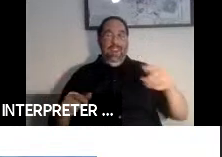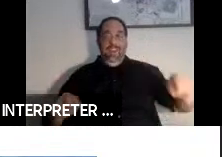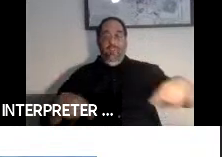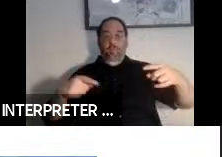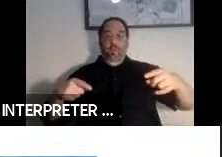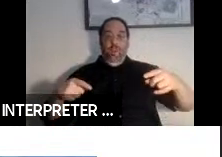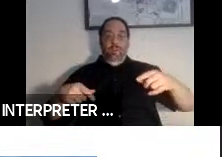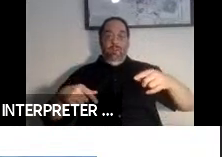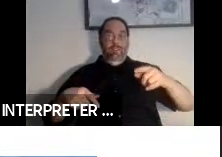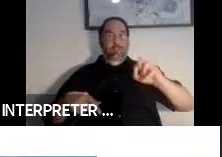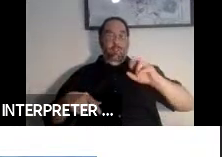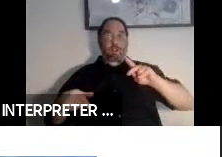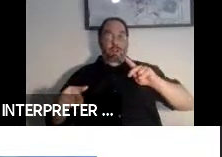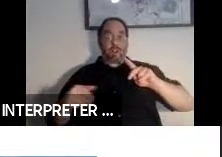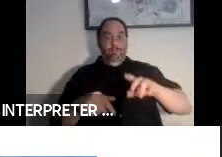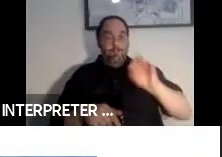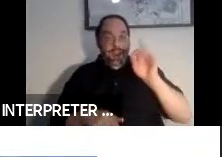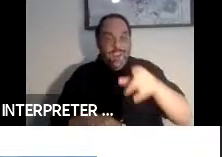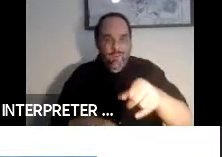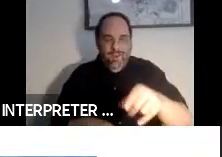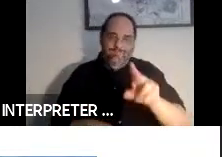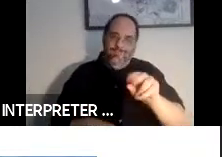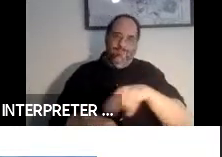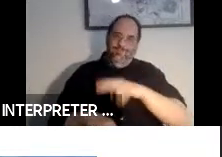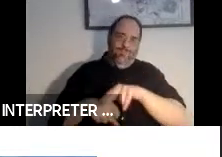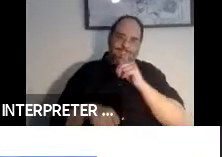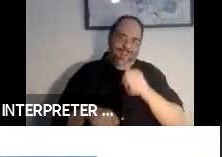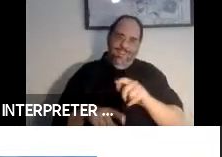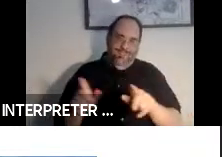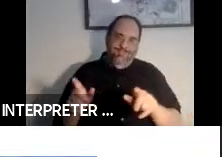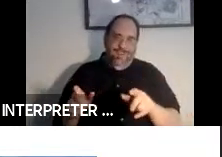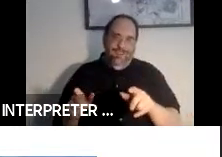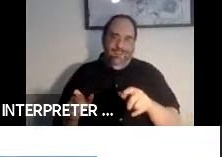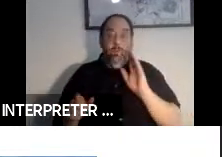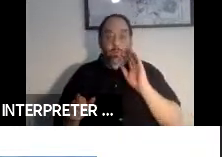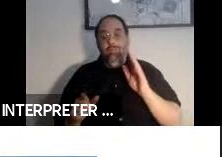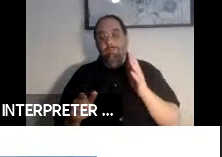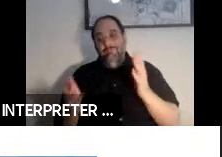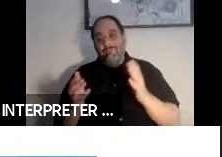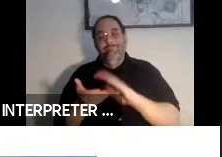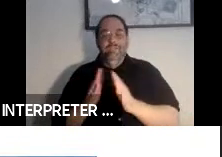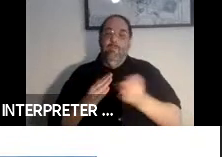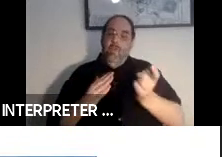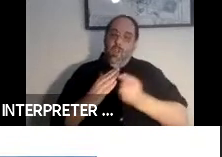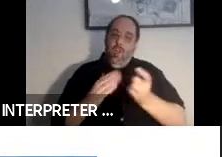and take you someplace. But they are also targeted for being autonomous. And so the question we get